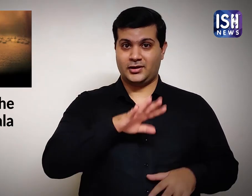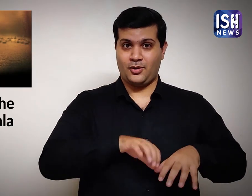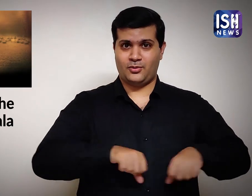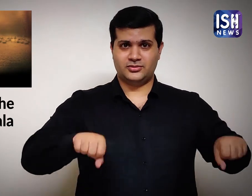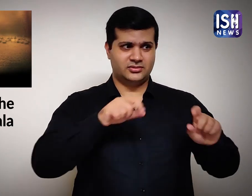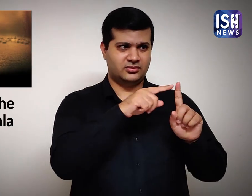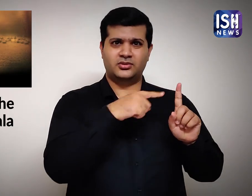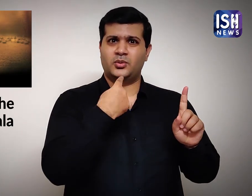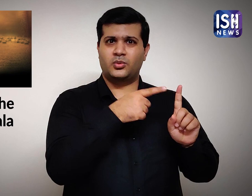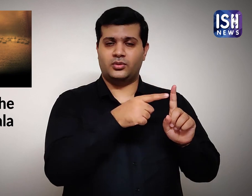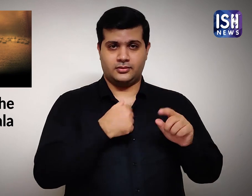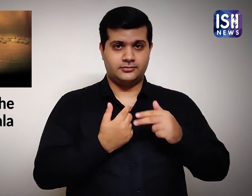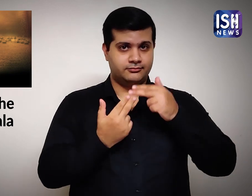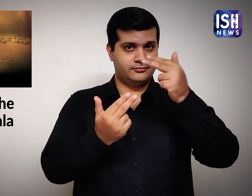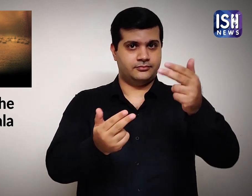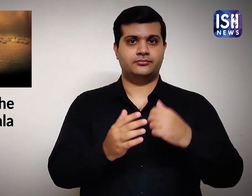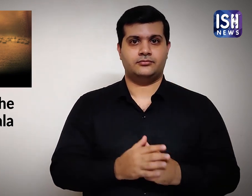Now, who is Imam Hussain (AS)? Let me tell you.